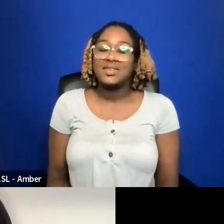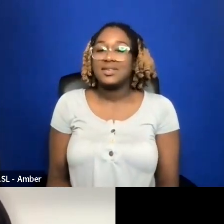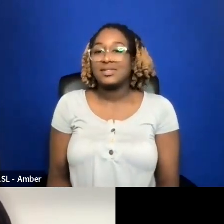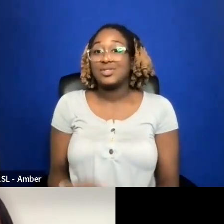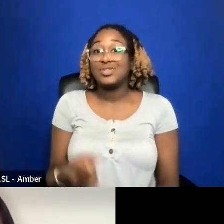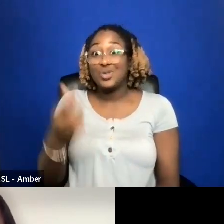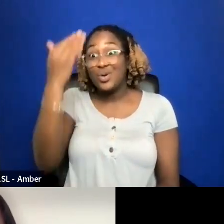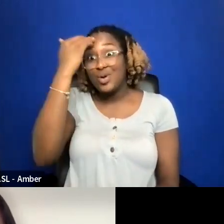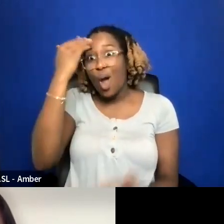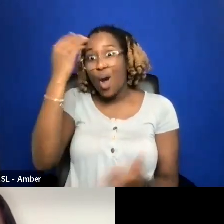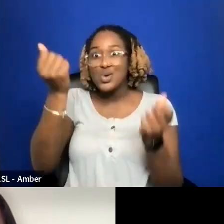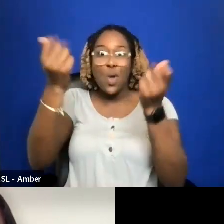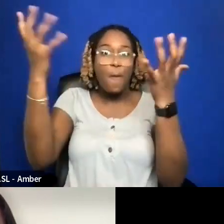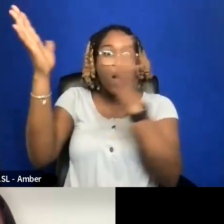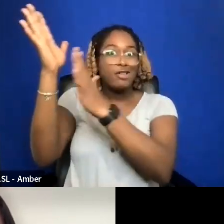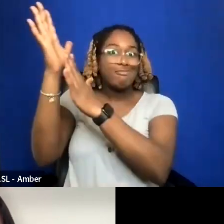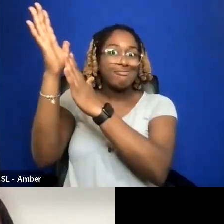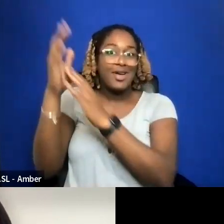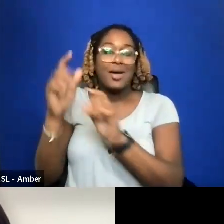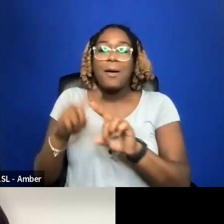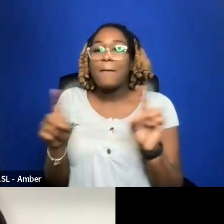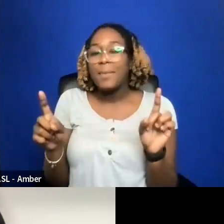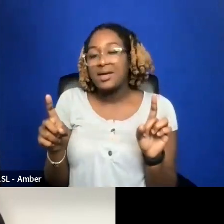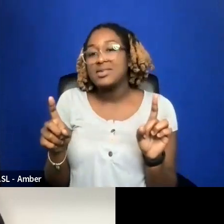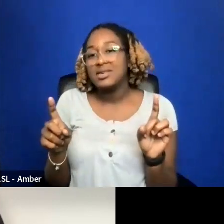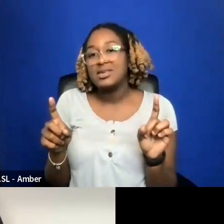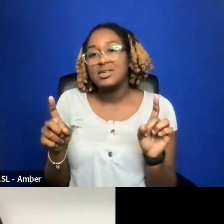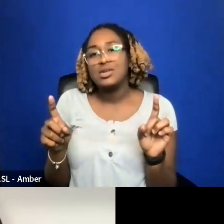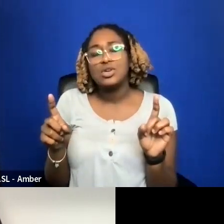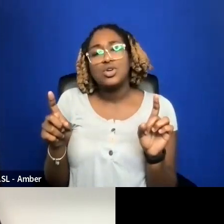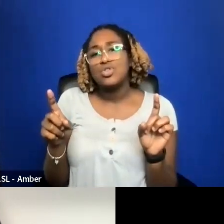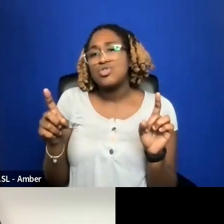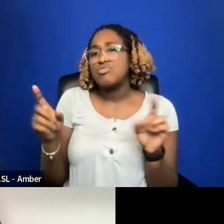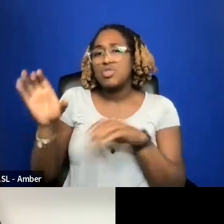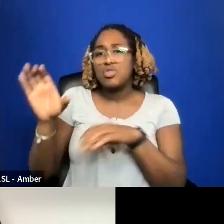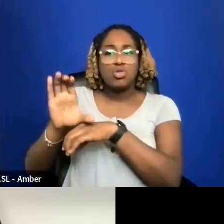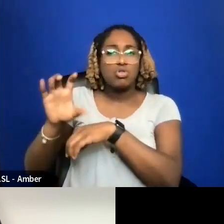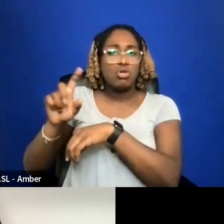DO YOU EVER CONSULT WITH PRODUCERS ON HOW TO PLACE THEIR FILM?